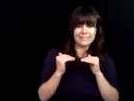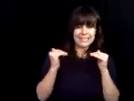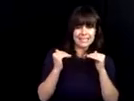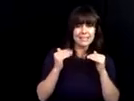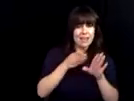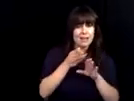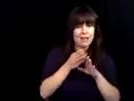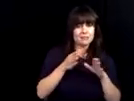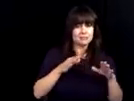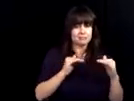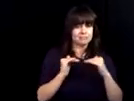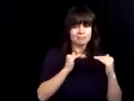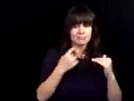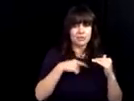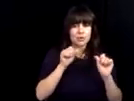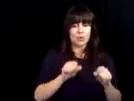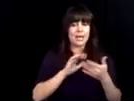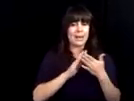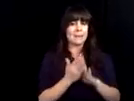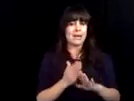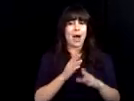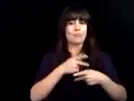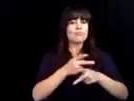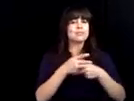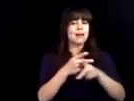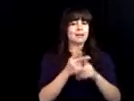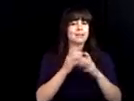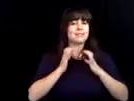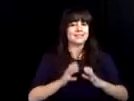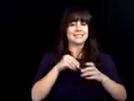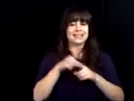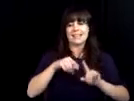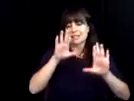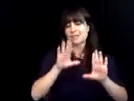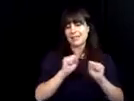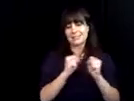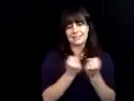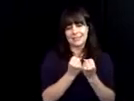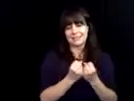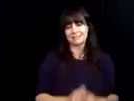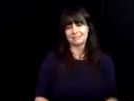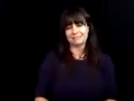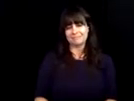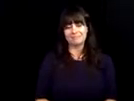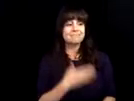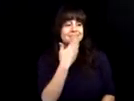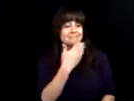dysfunction and we, too, deserve and even deserve to be productive citizens in this great society